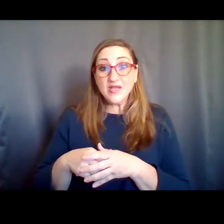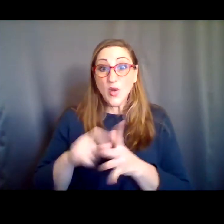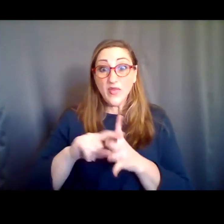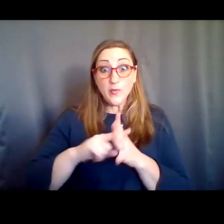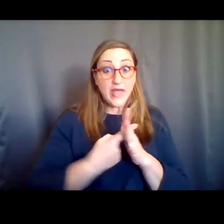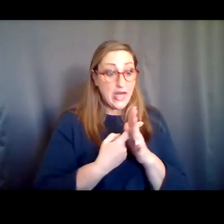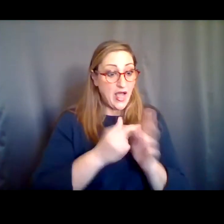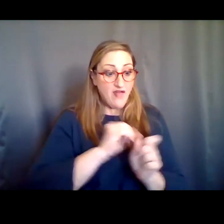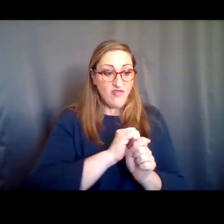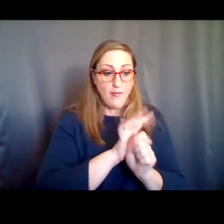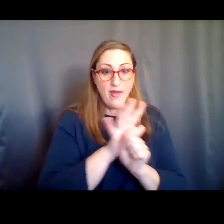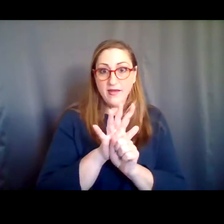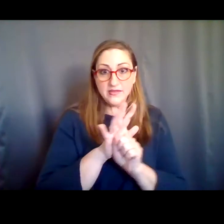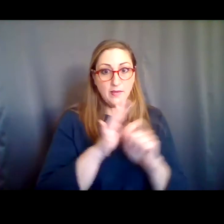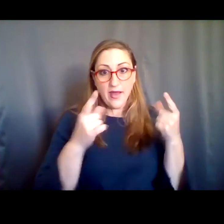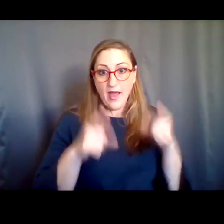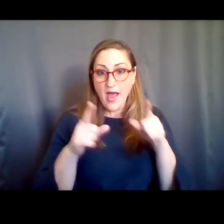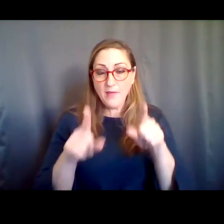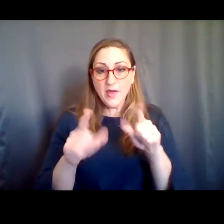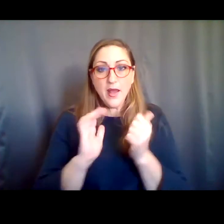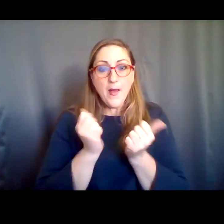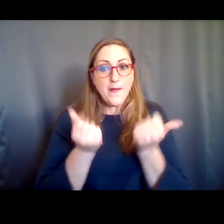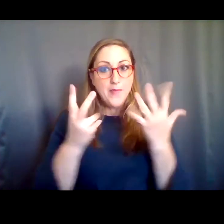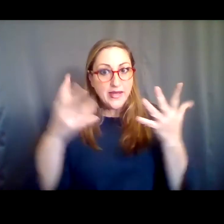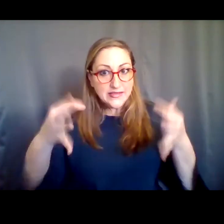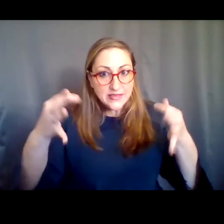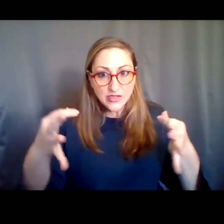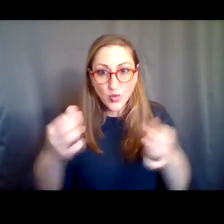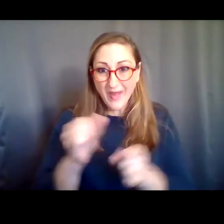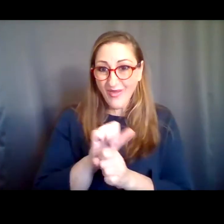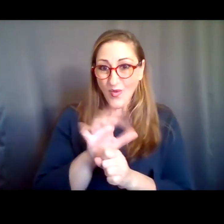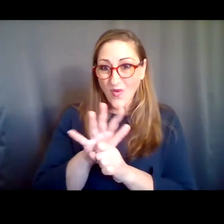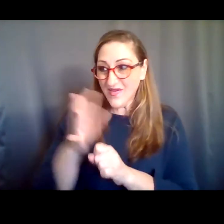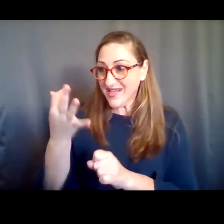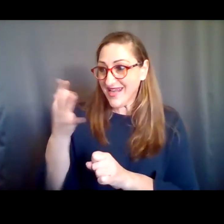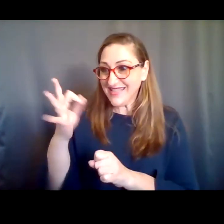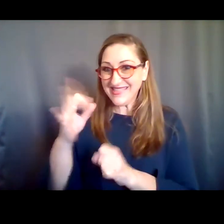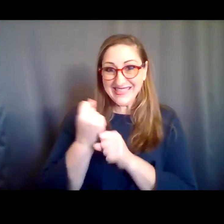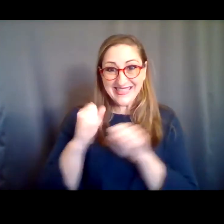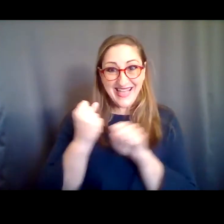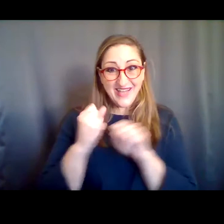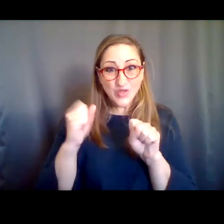pandemic, many, many, many of the decisions we were making around COVID-19 safety were being done